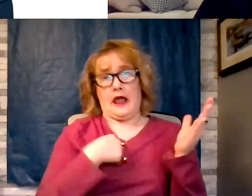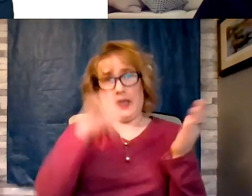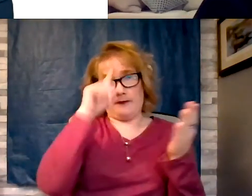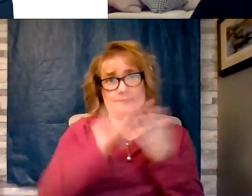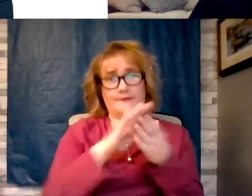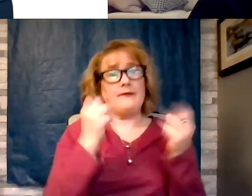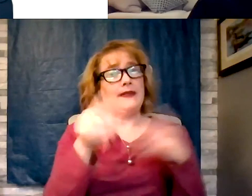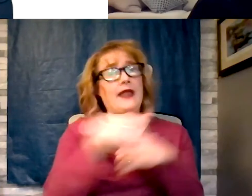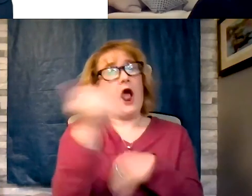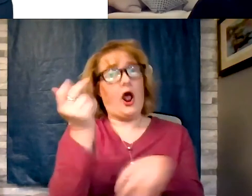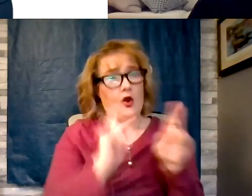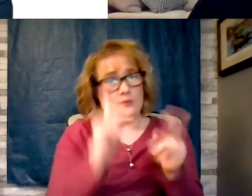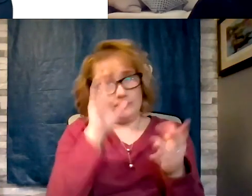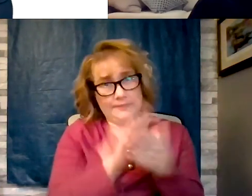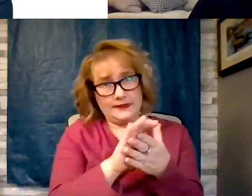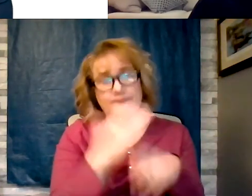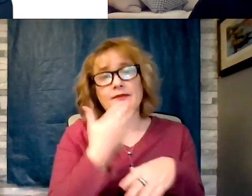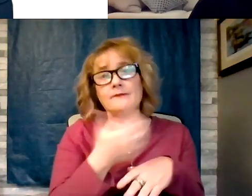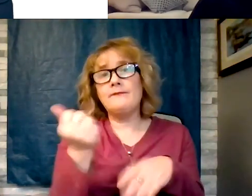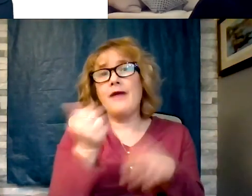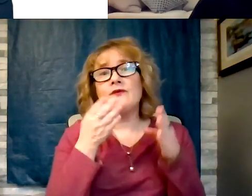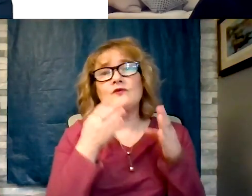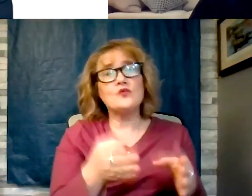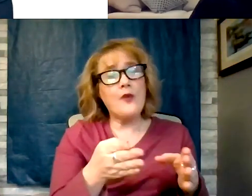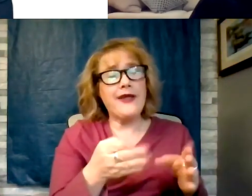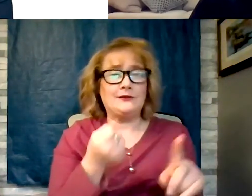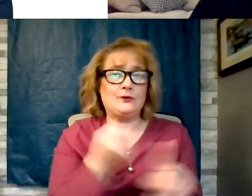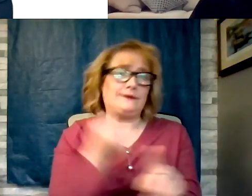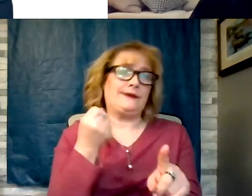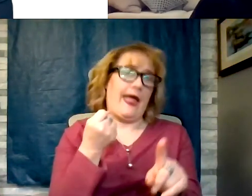believe is best way to tackle